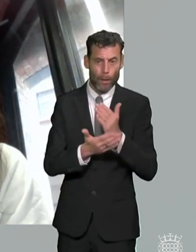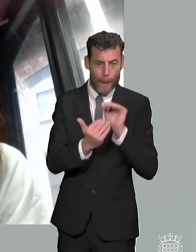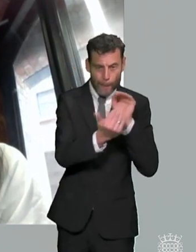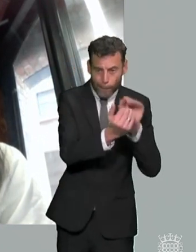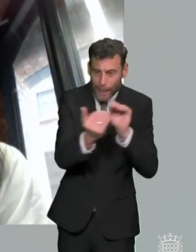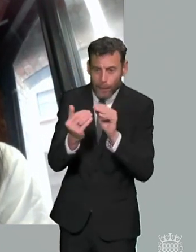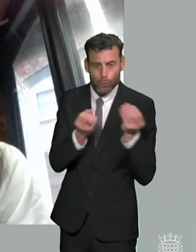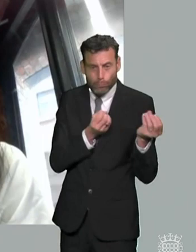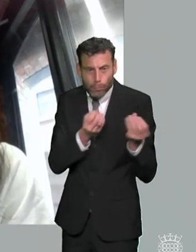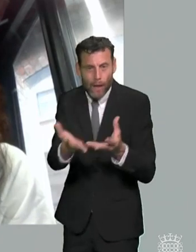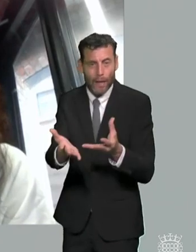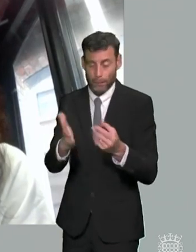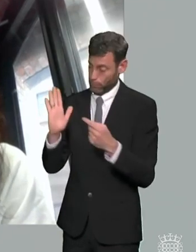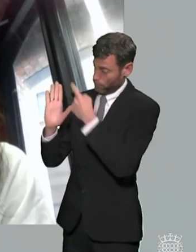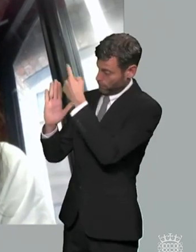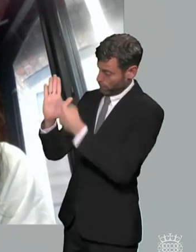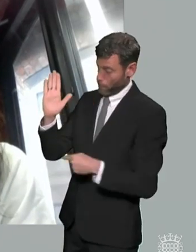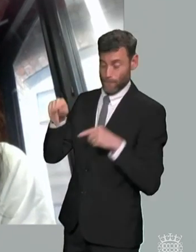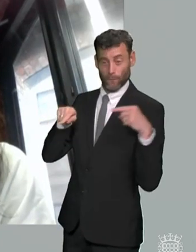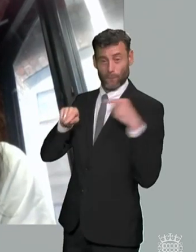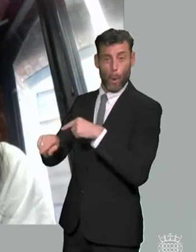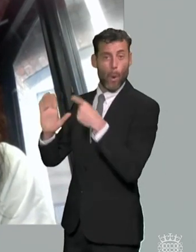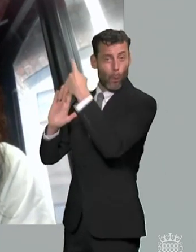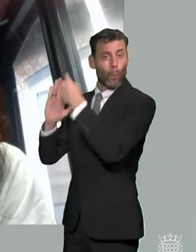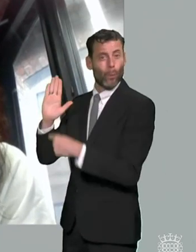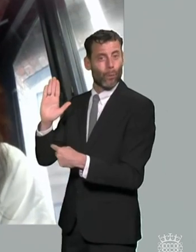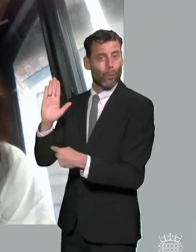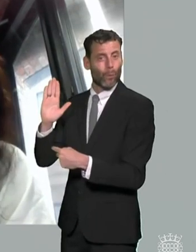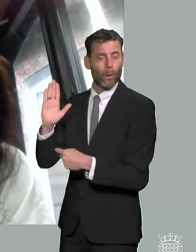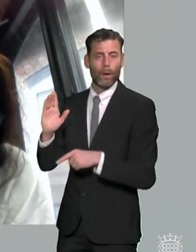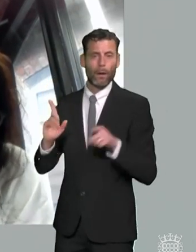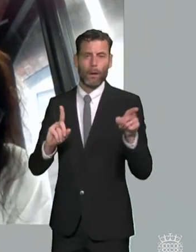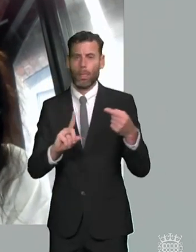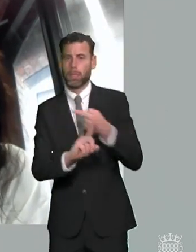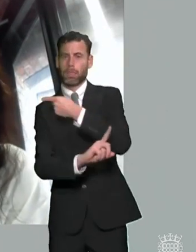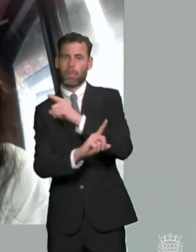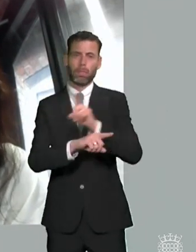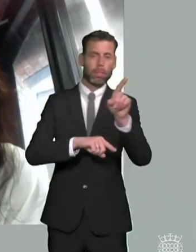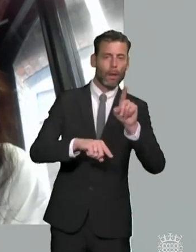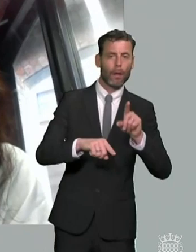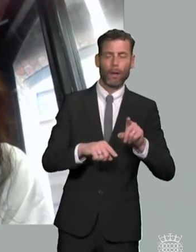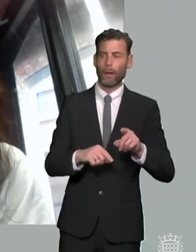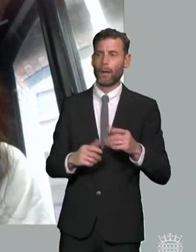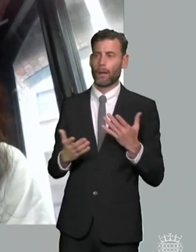envisaged it should um you know making kind of efficiency such as suggested in the green paper